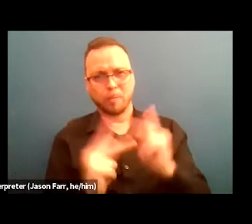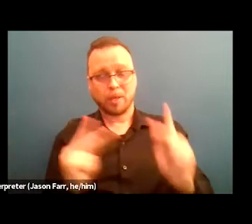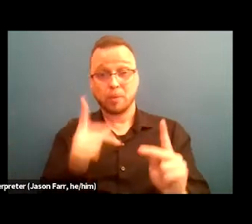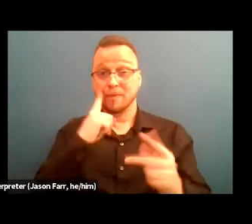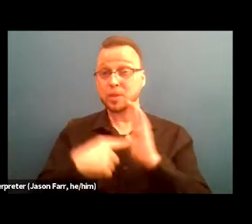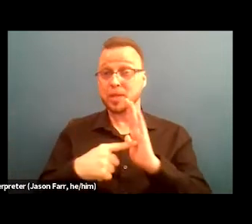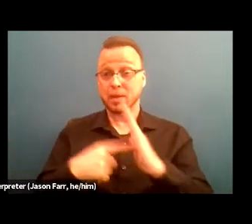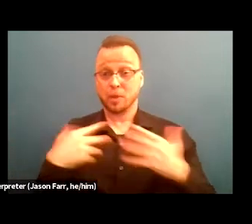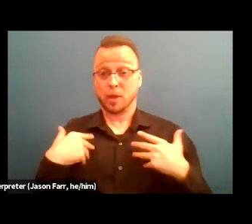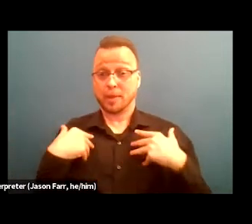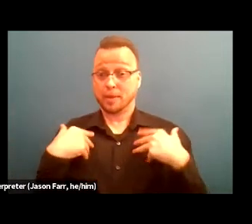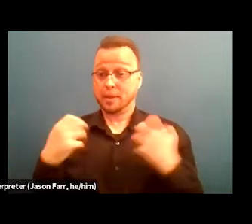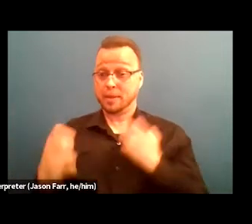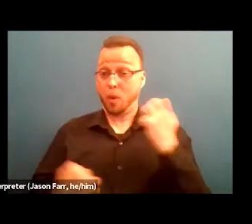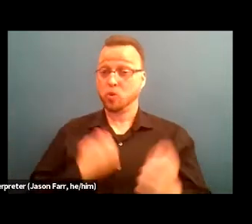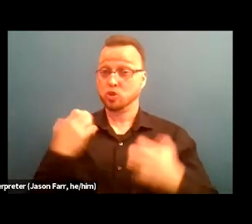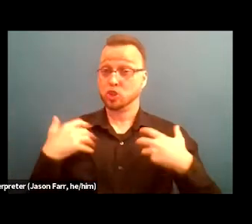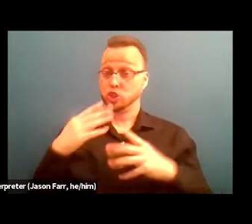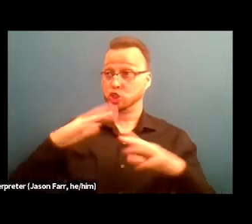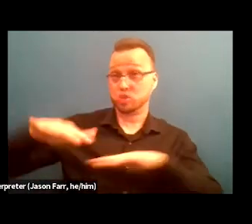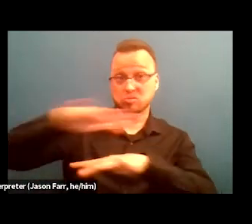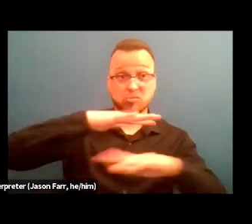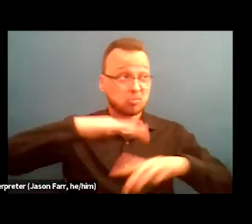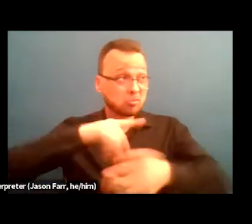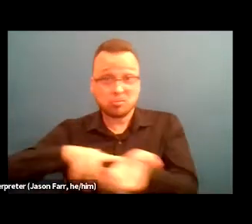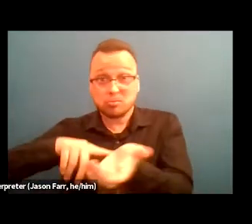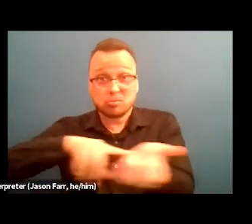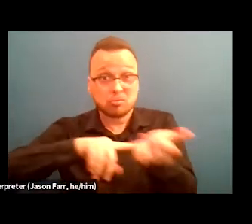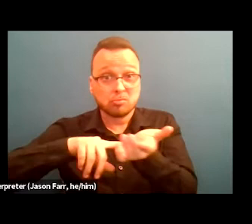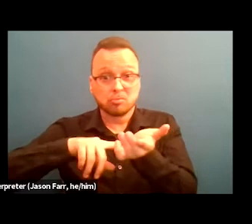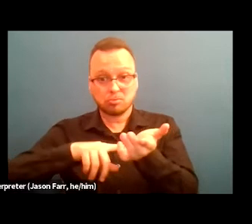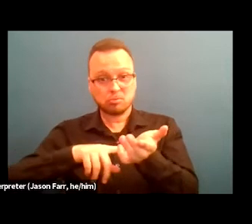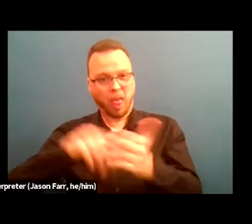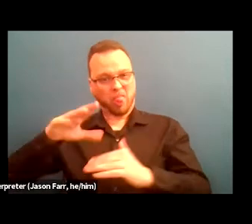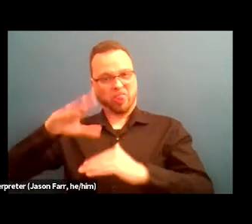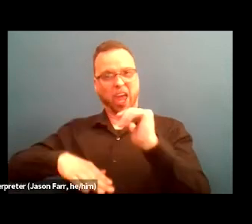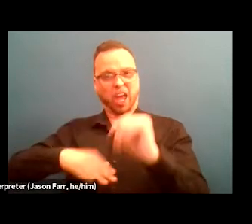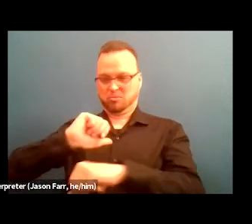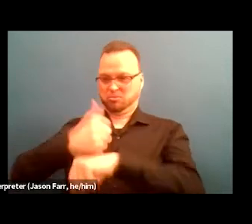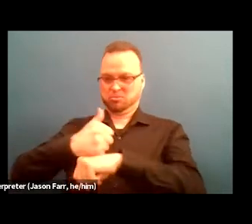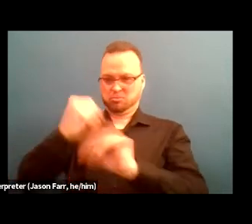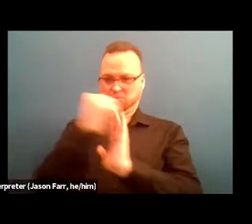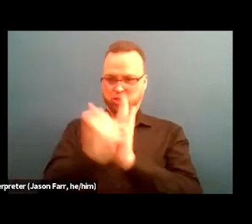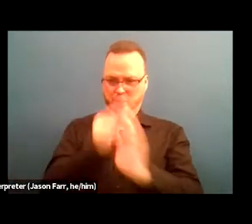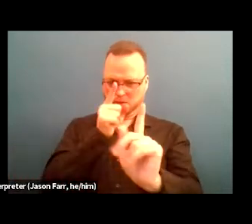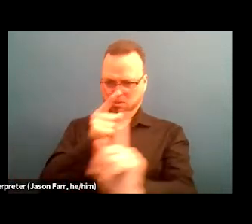over the need to complete an agenda allows us to shift away from practices that create barriers and ensure that there's enough time